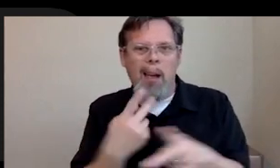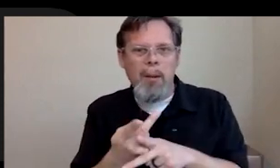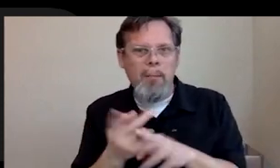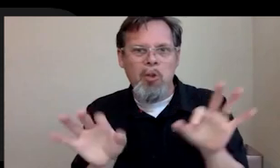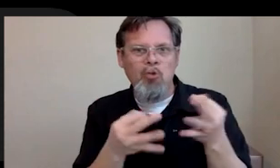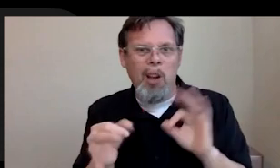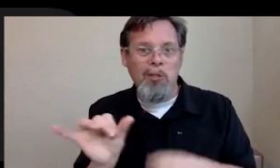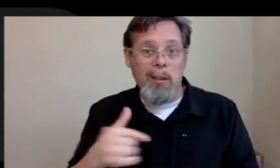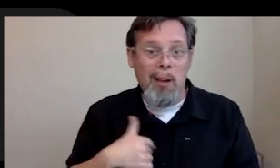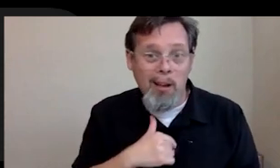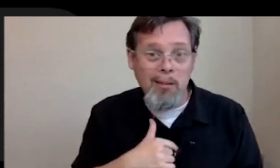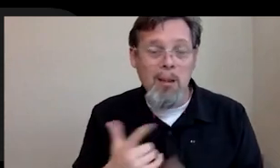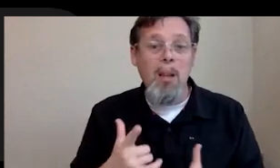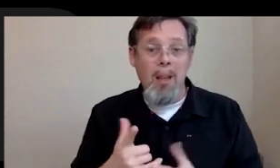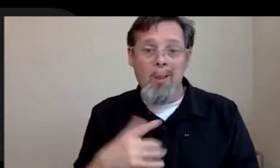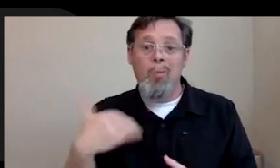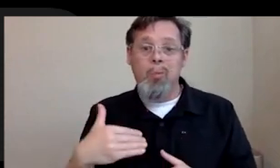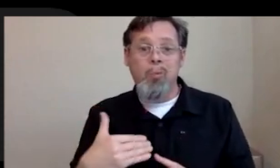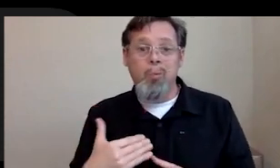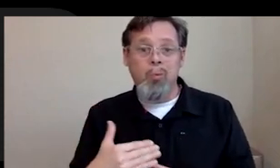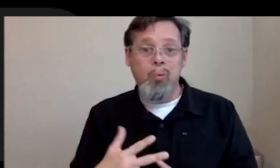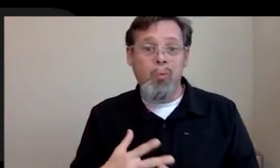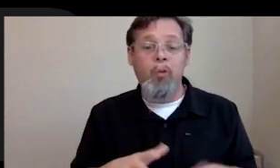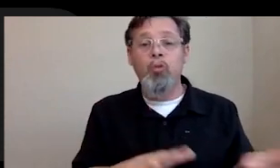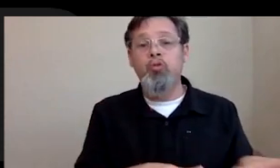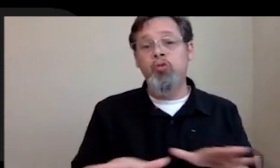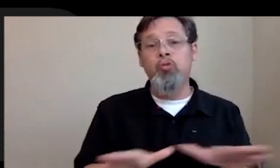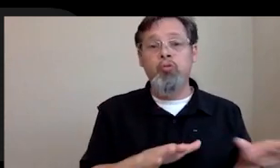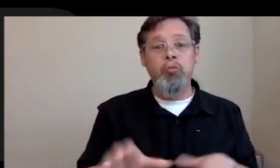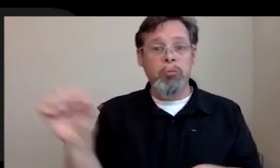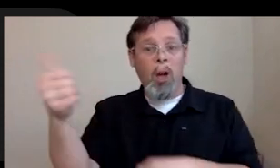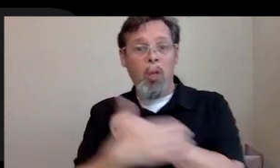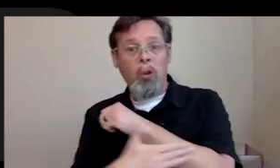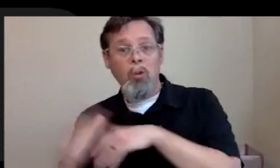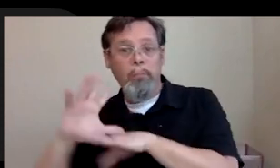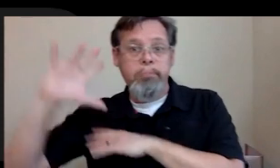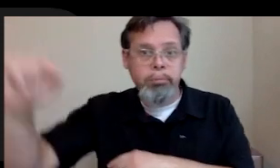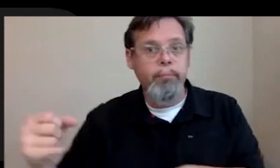man, we're going to get left behind, you know what I mean? Like you you have to put it on yourself to just be like, you know what? I'm just going to be